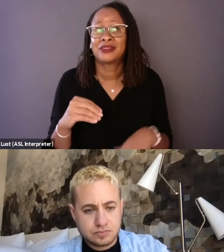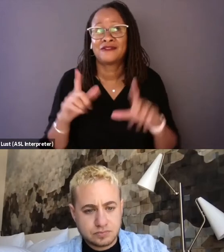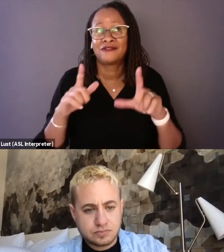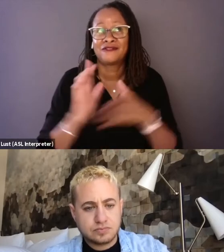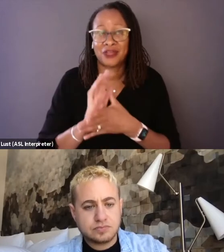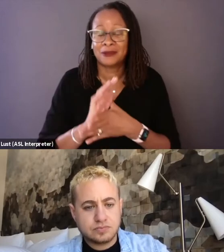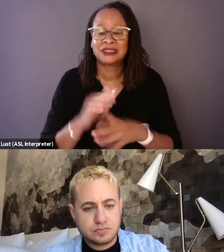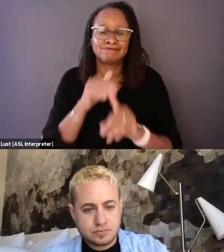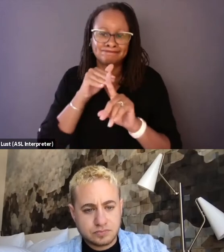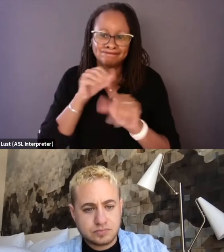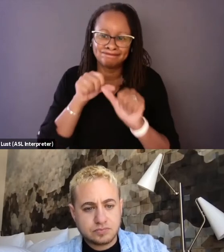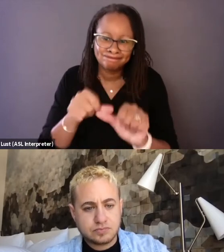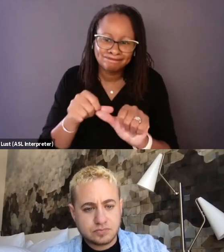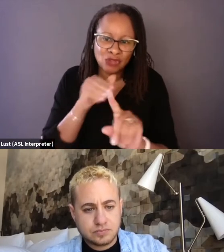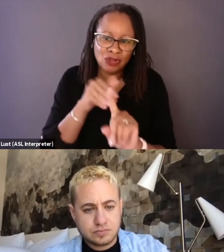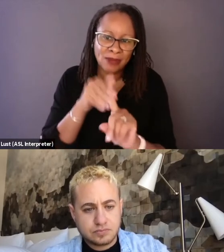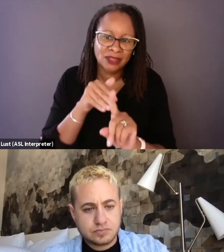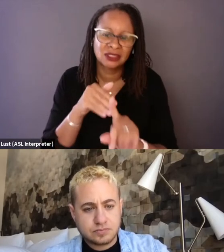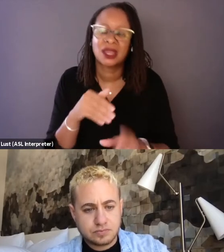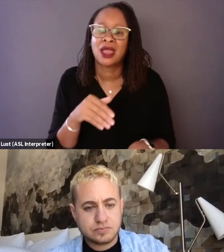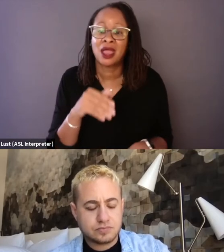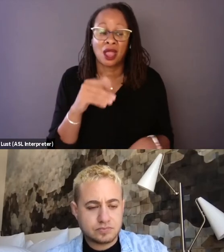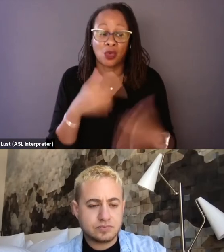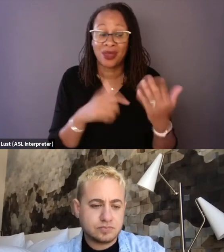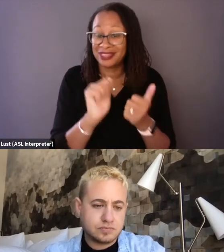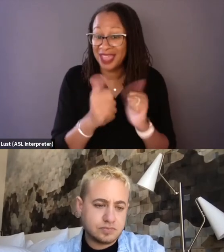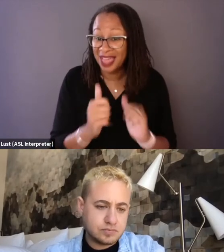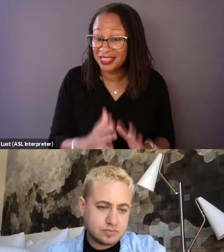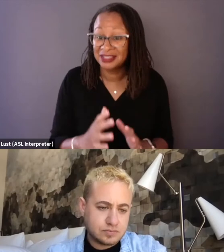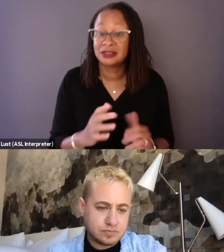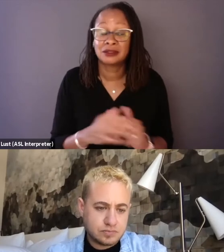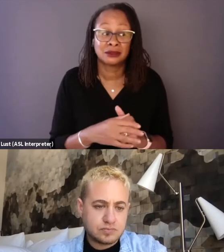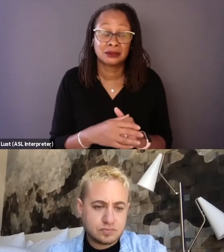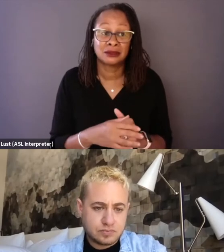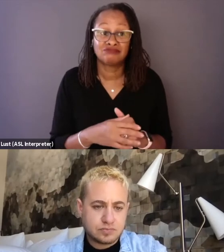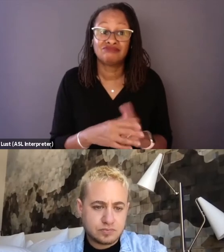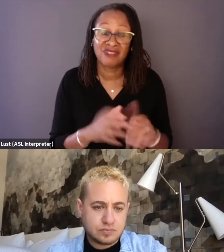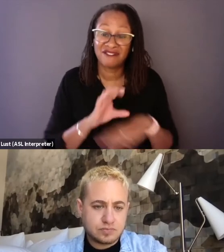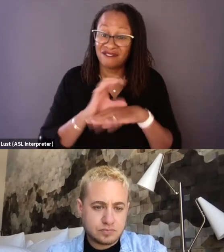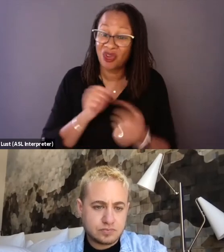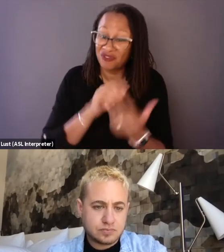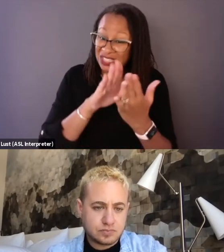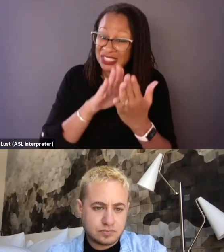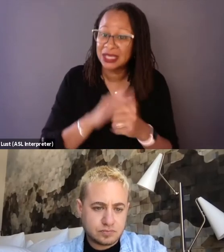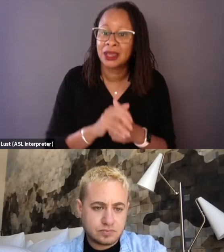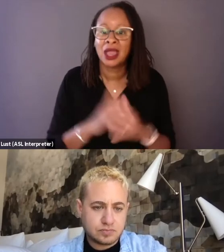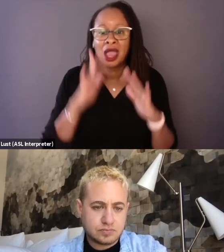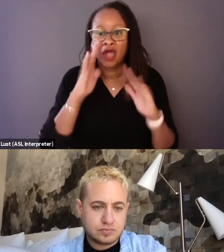of what these athletes are up against. And also hopefully diminishing the agency of that voice